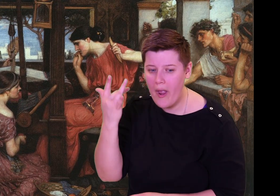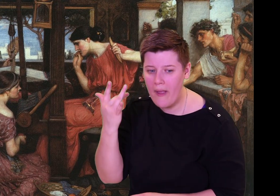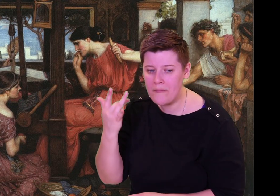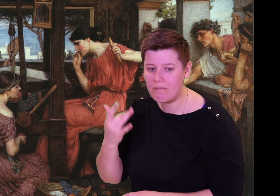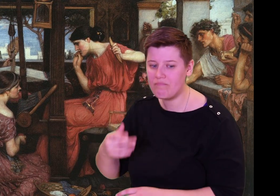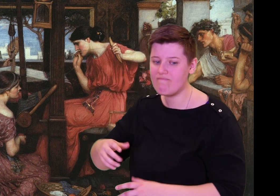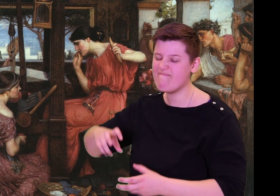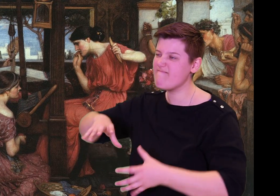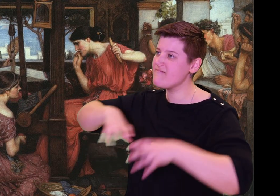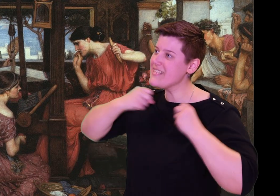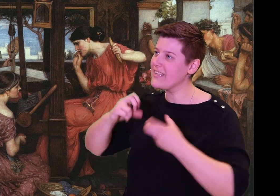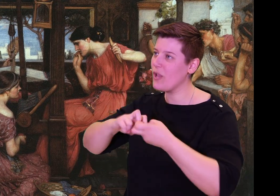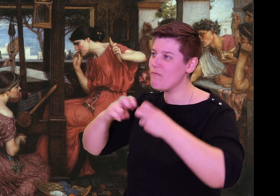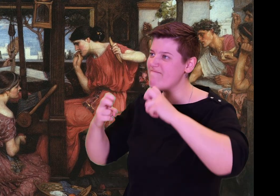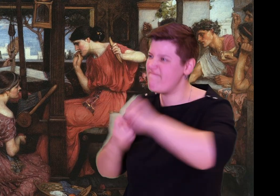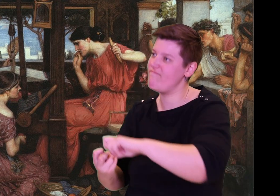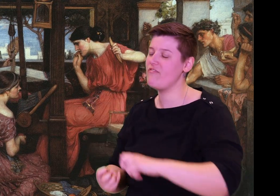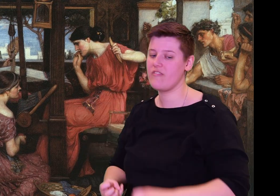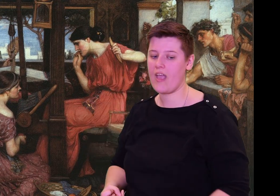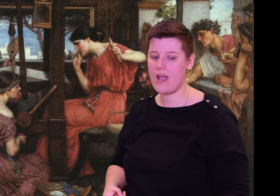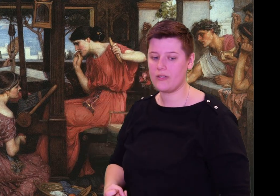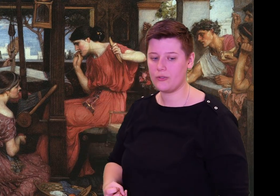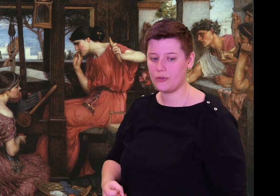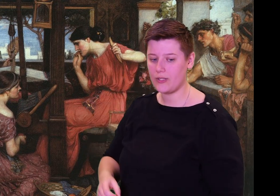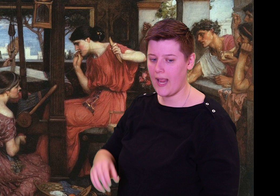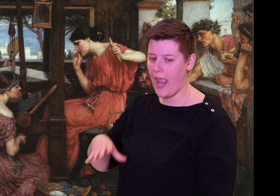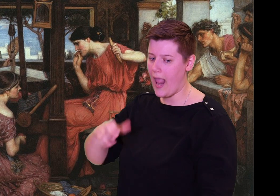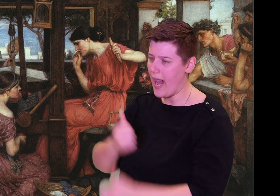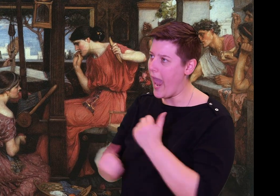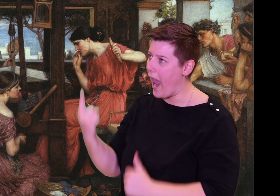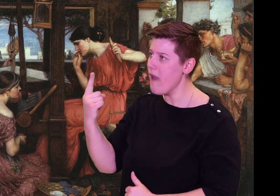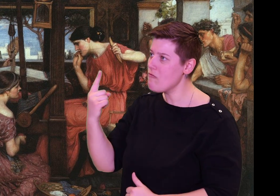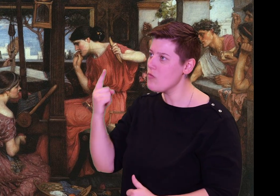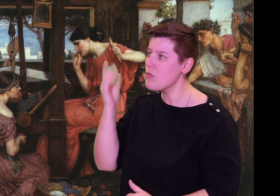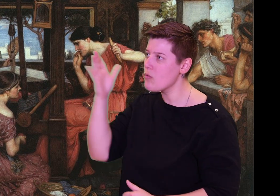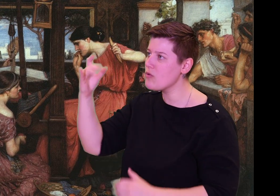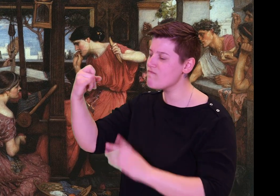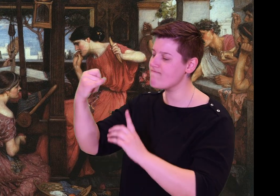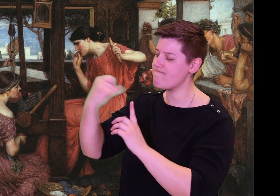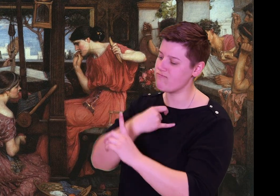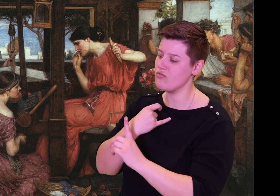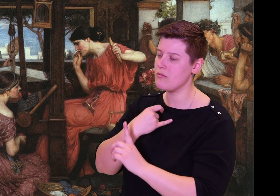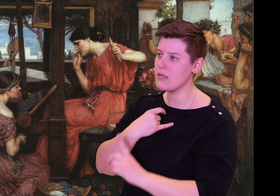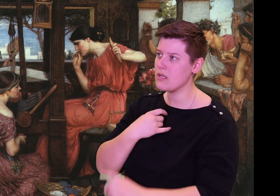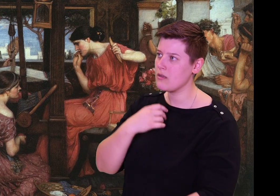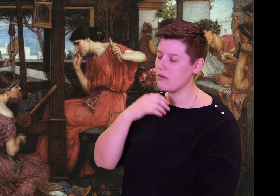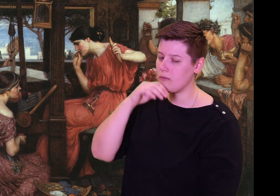one person's means of life, and go scot-free? Then try it!